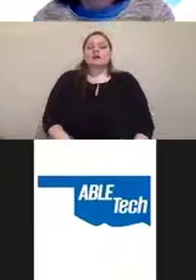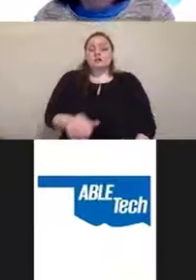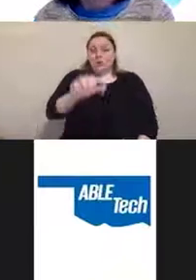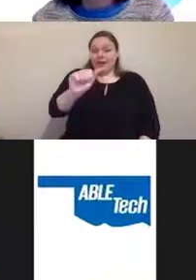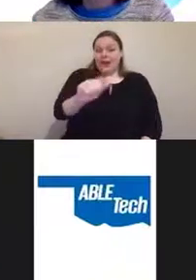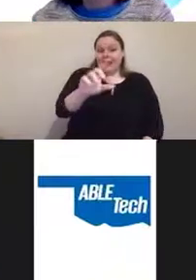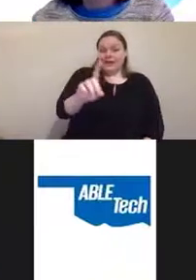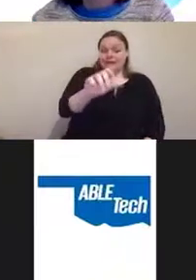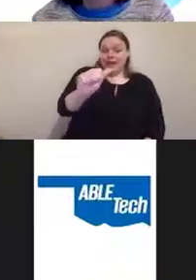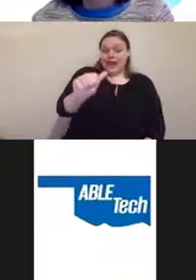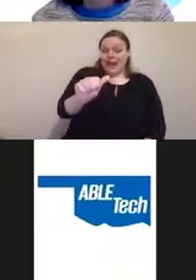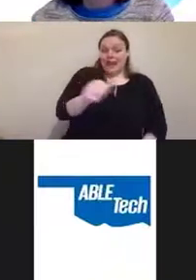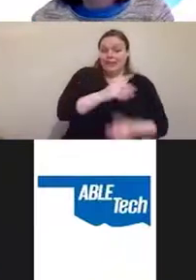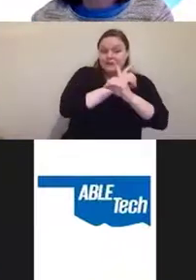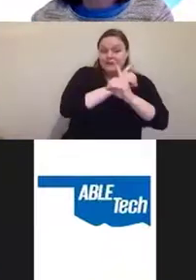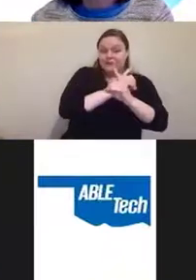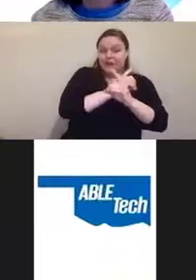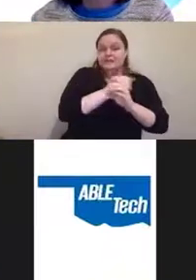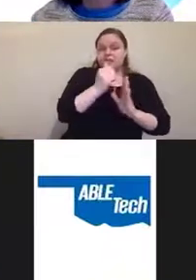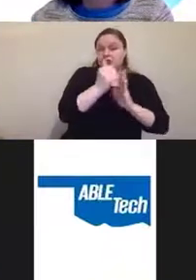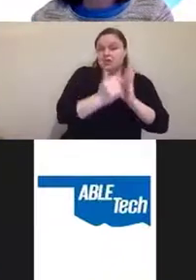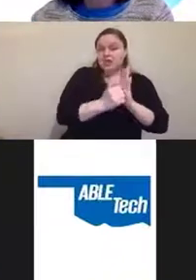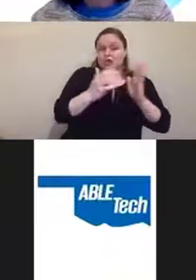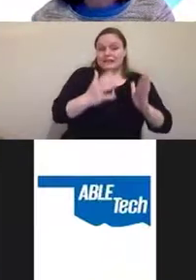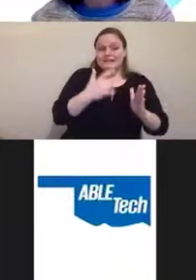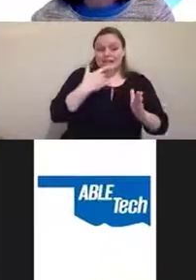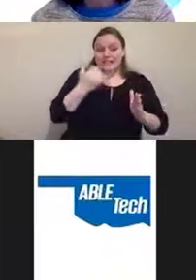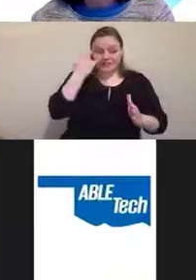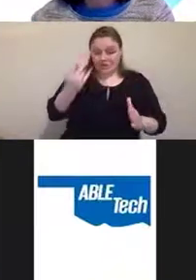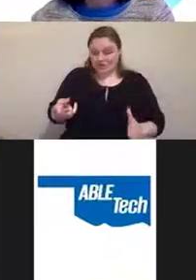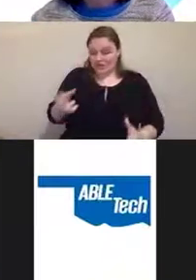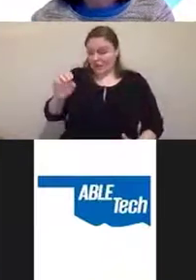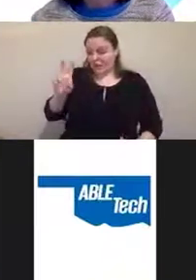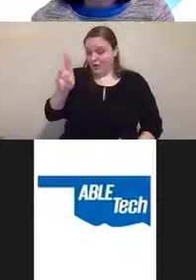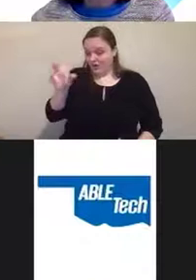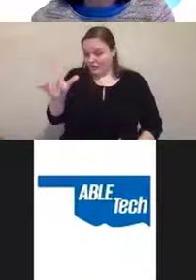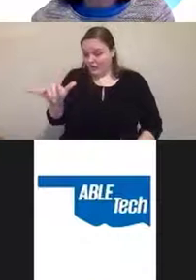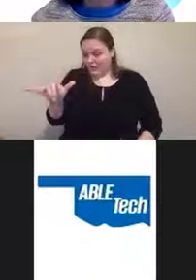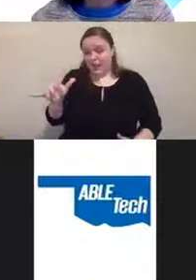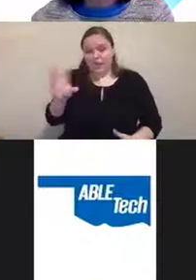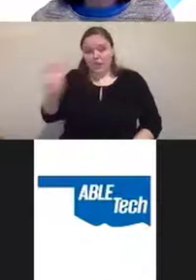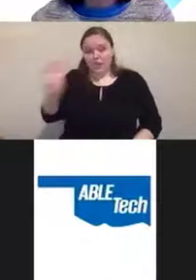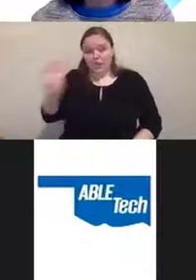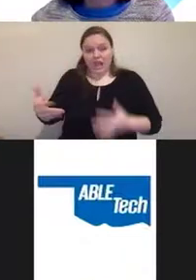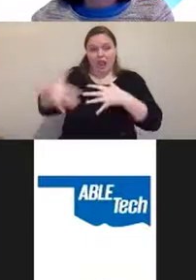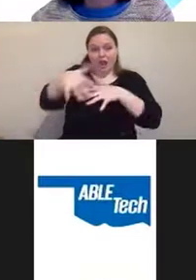the presence of an overlay icon on a website sends a signal that the organization really hasn't done